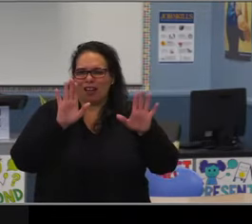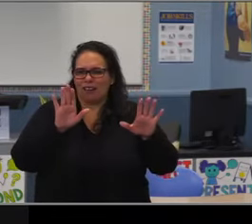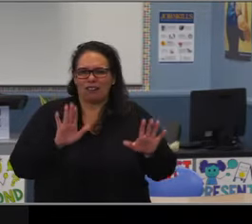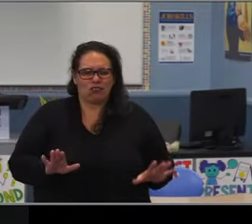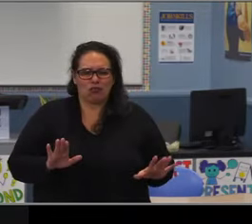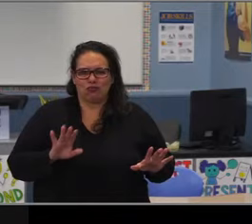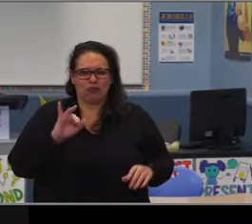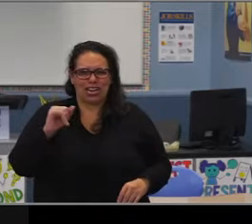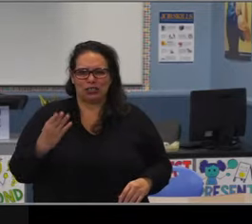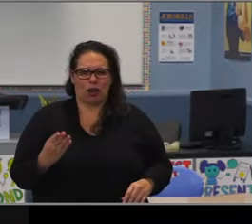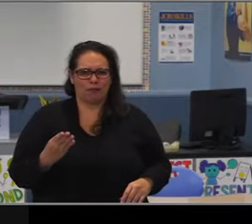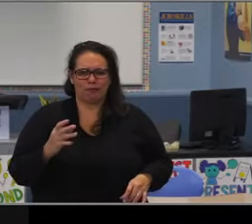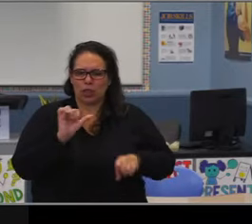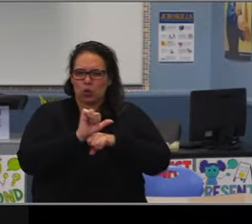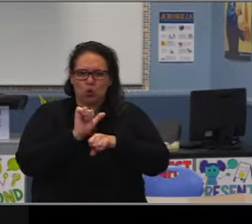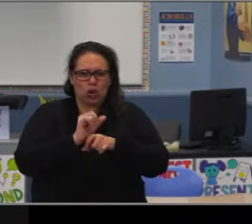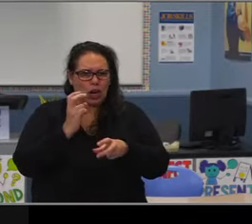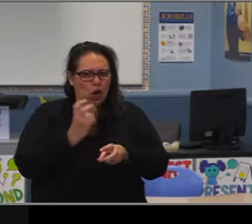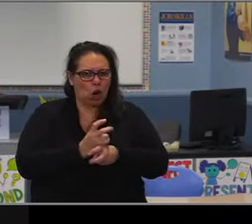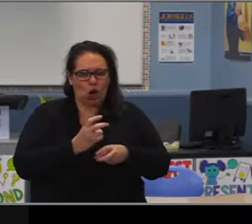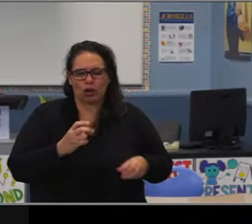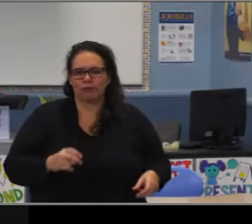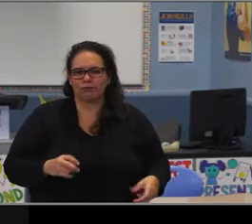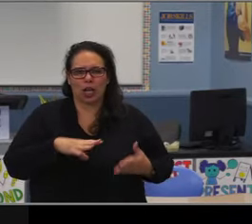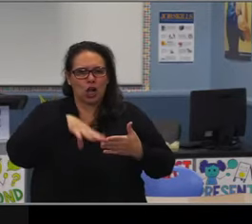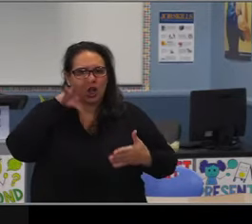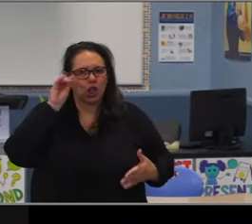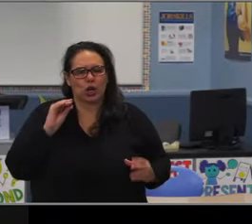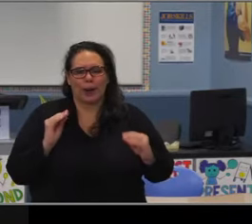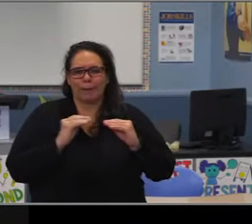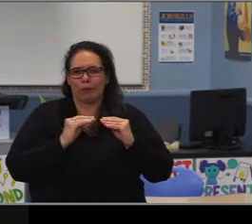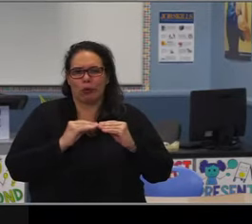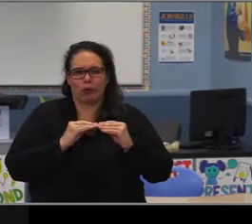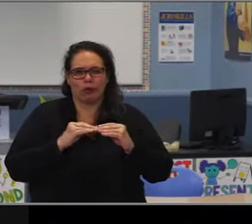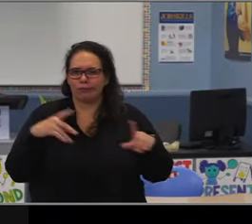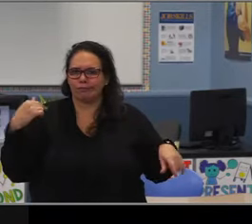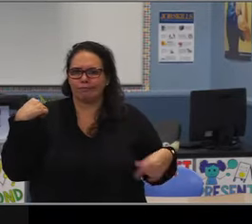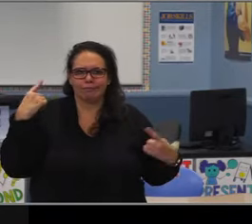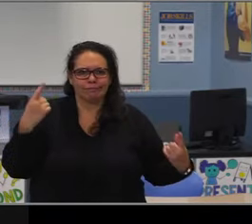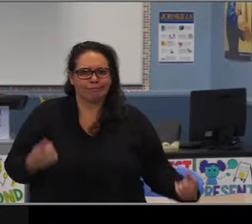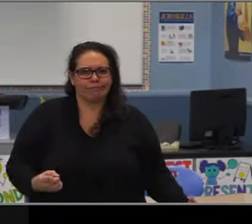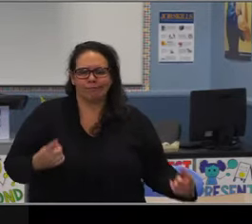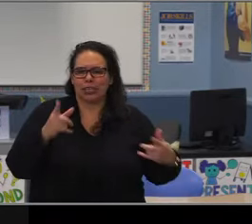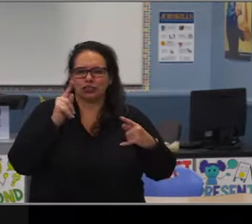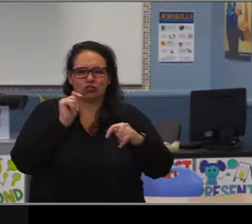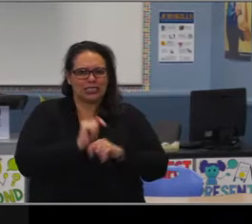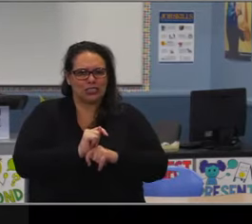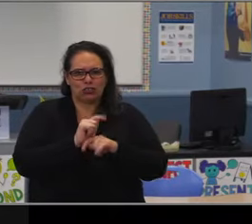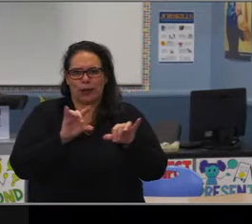how do students end up in accelerated sixth grade math or not?